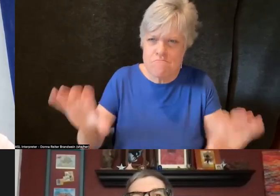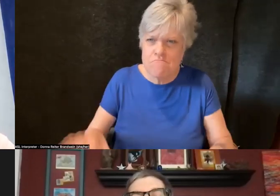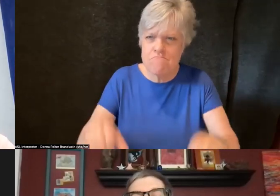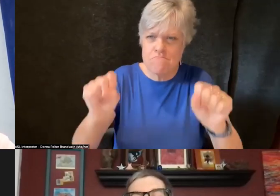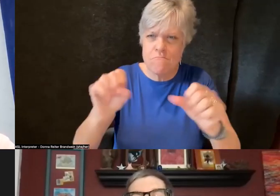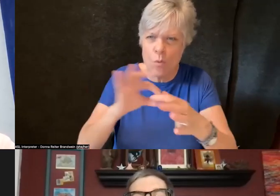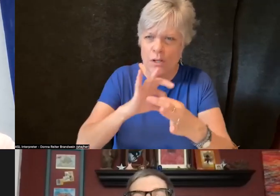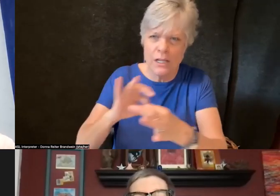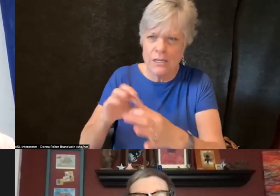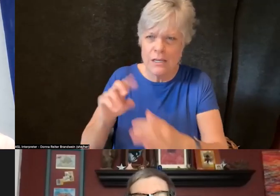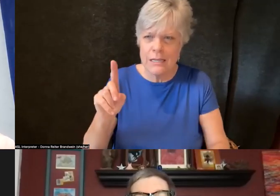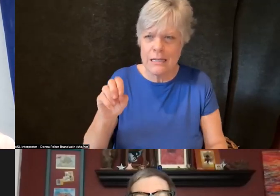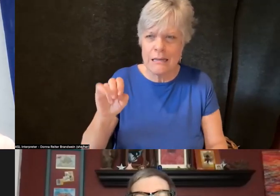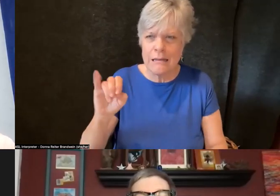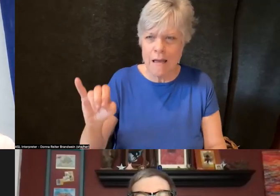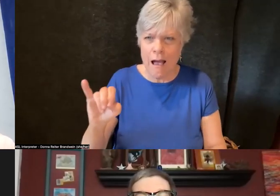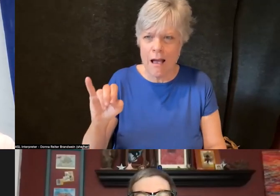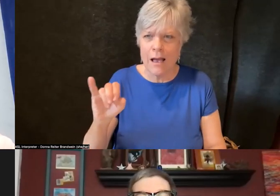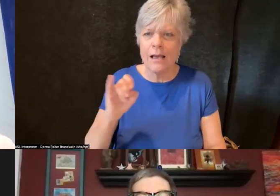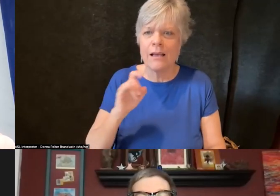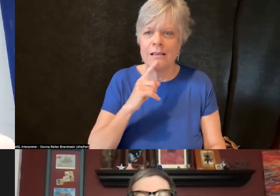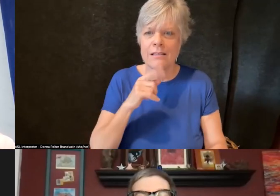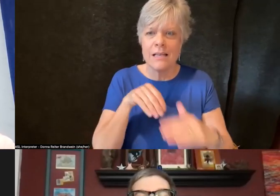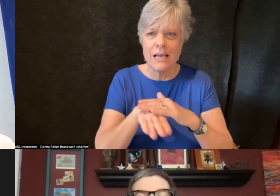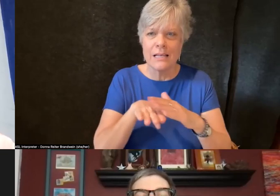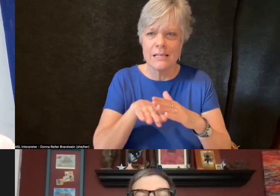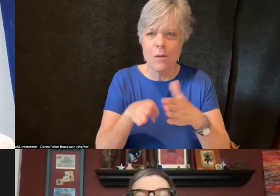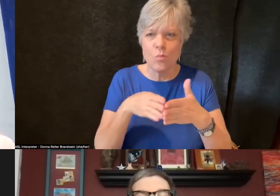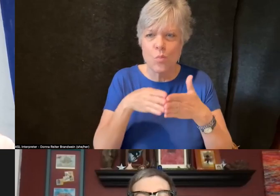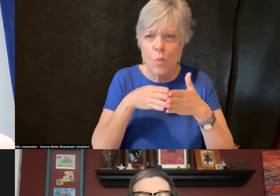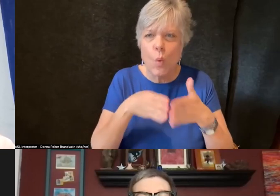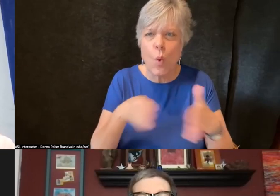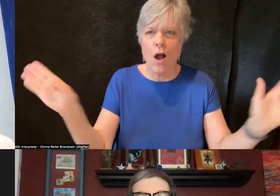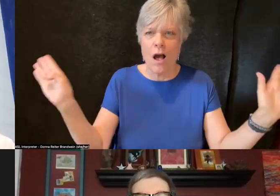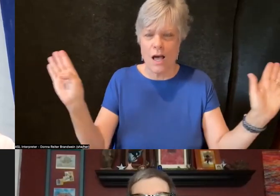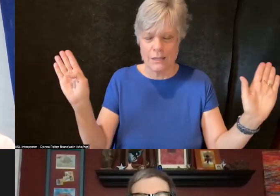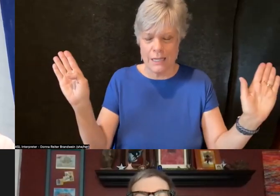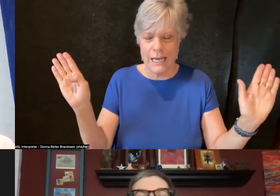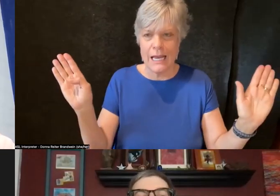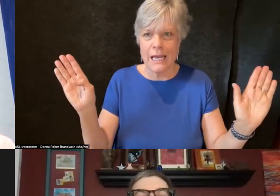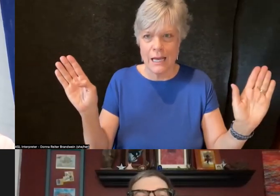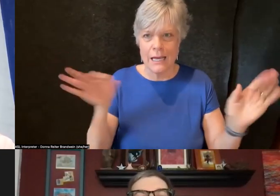that accessibility, broadly defined, including disability accessibilities,